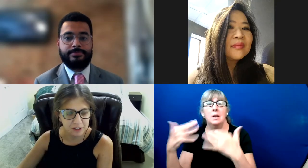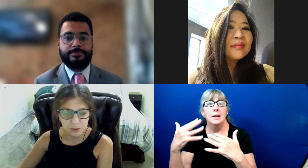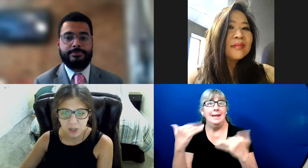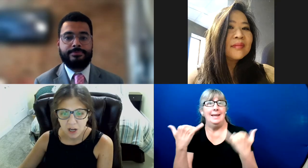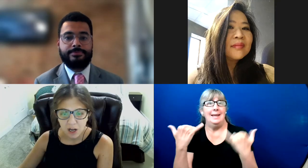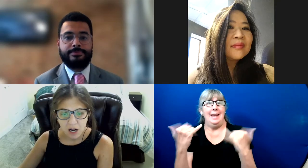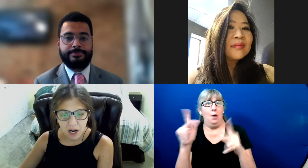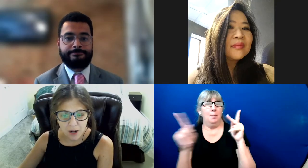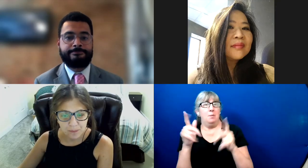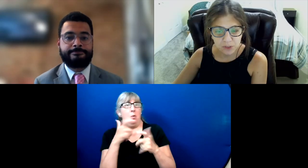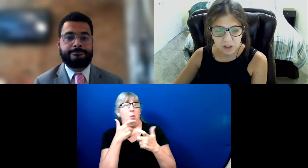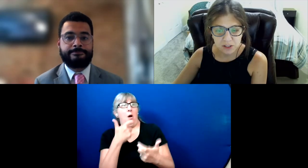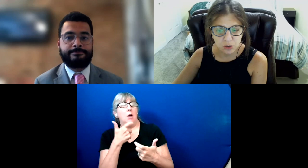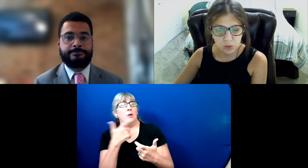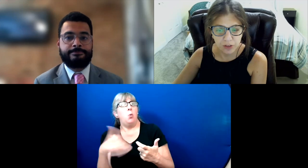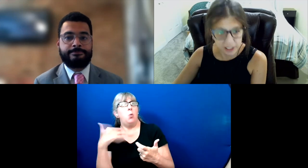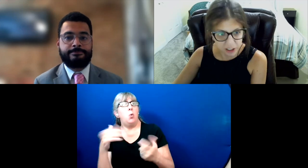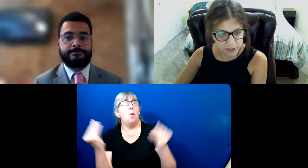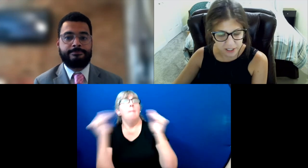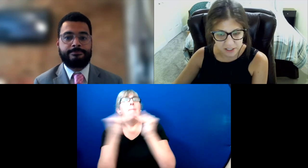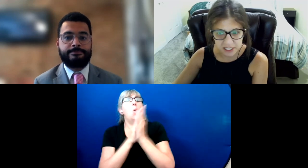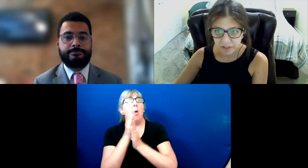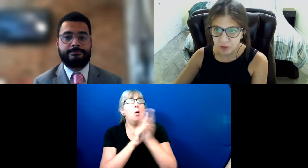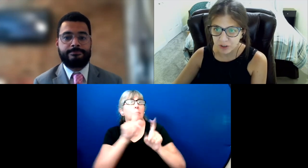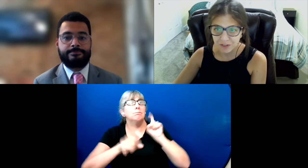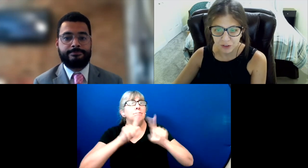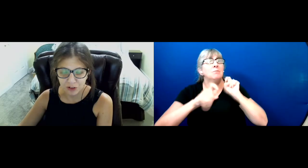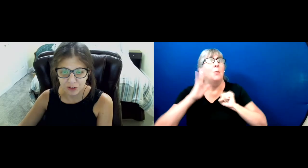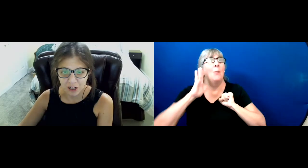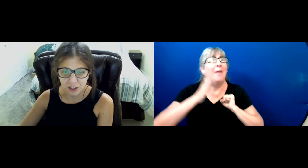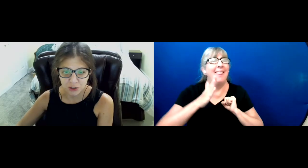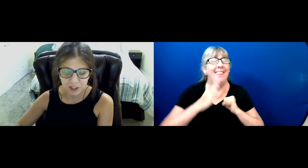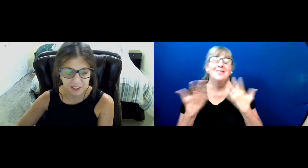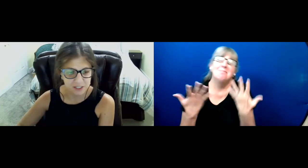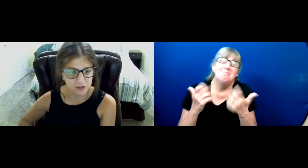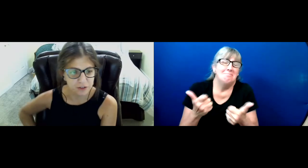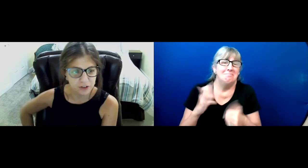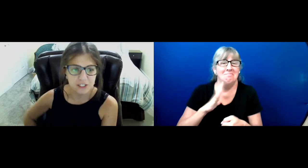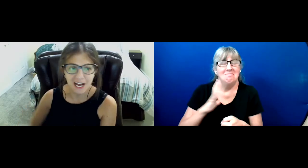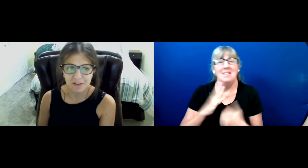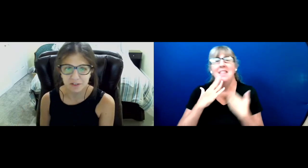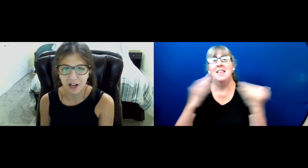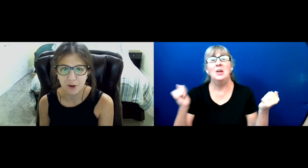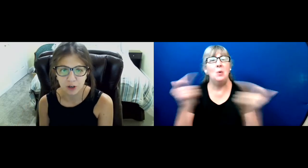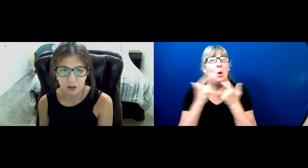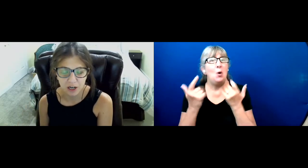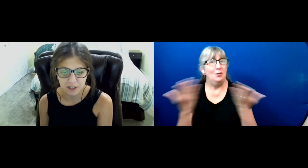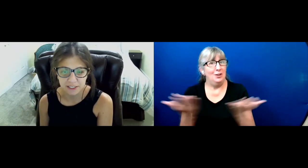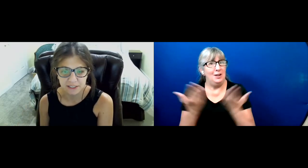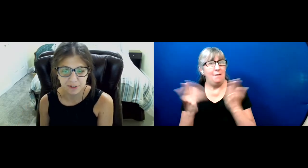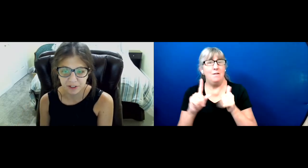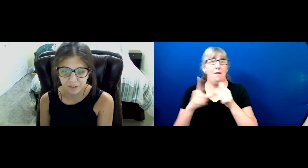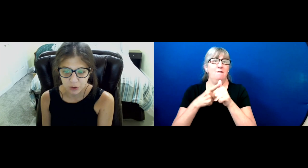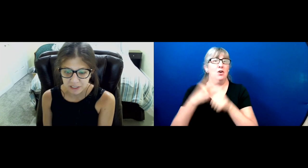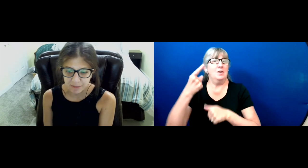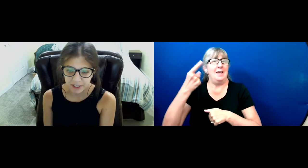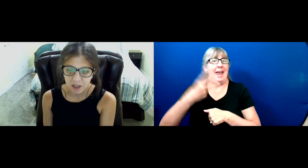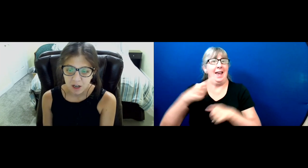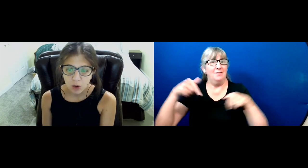of you. So, thank you, again, to everyone for joining us for the first half of our Disability Vote Summit.